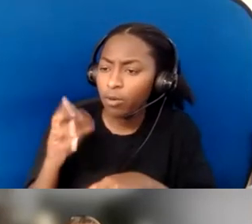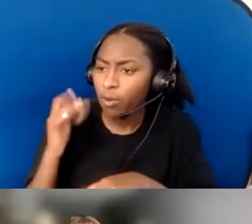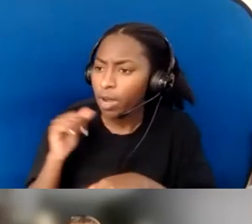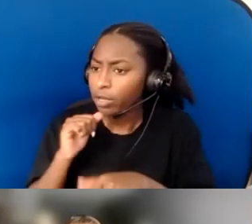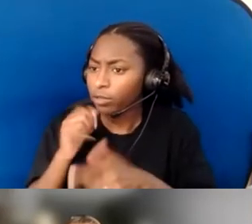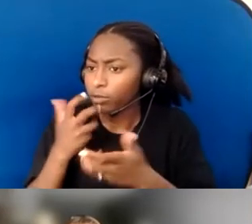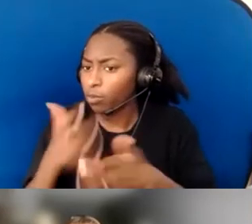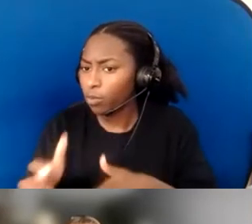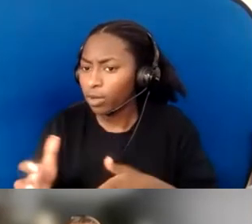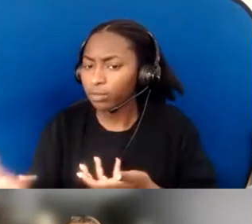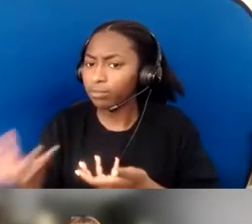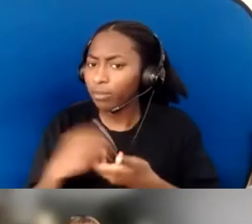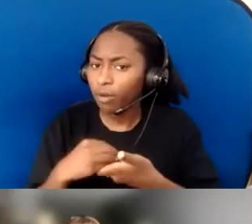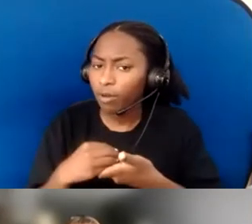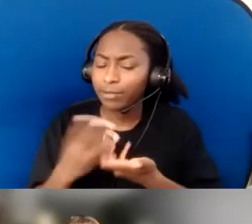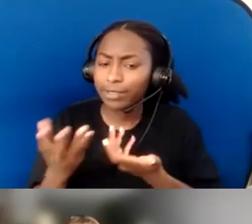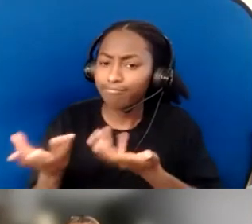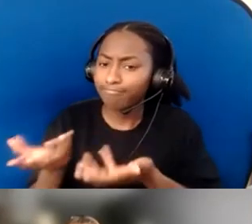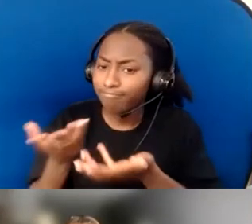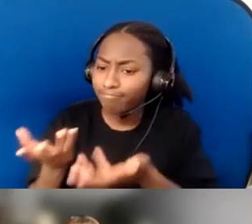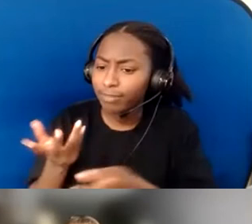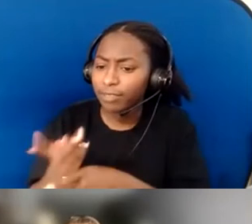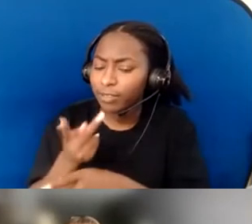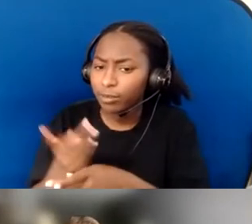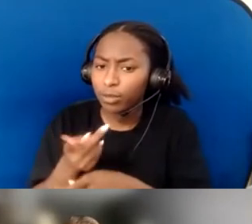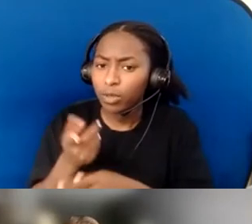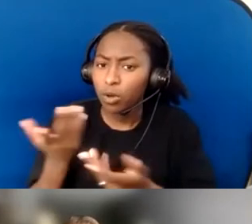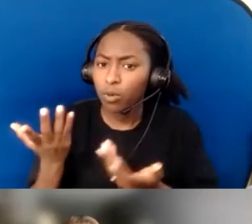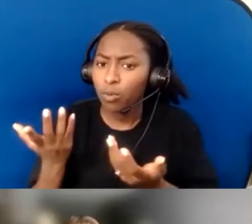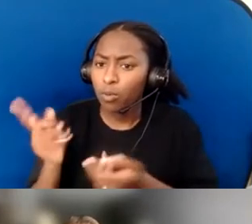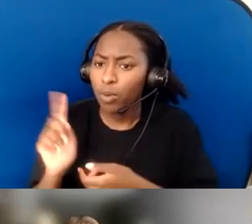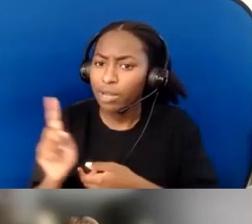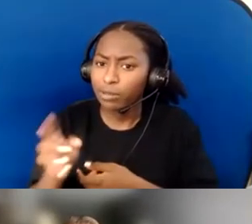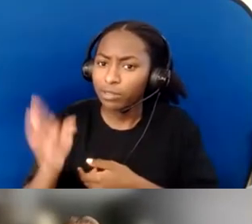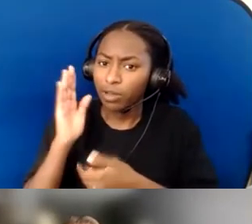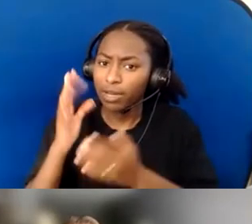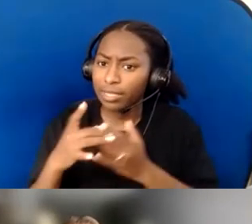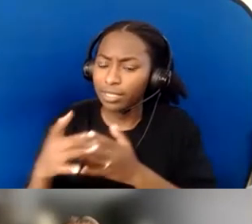"What's happening here, and where's God leading you "to share your gifts and resources